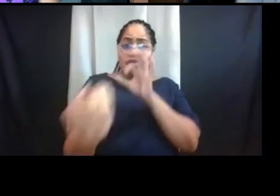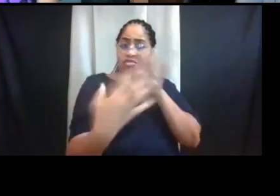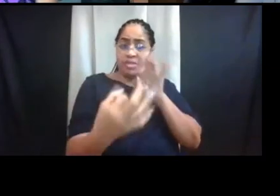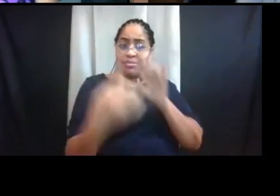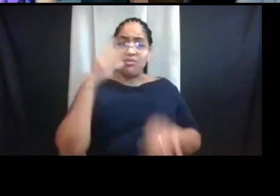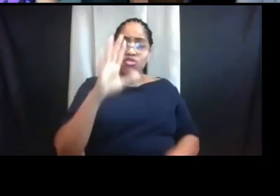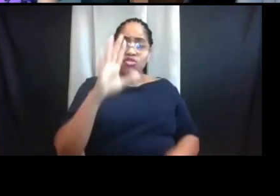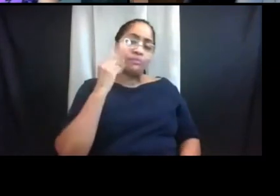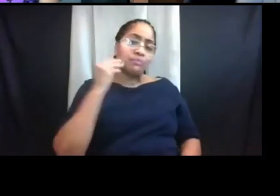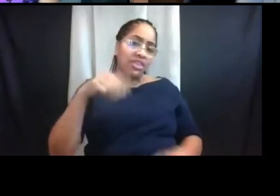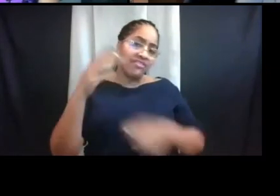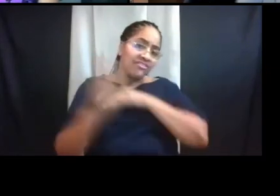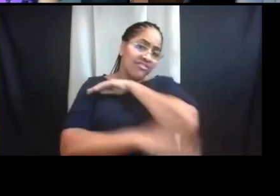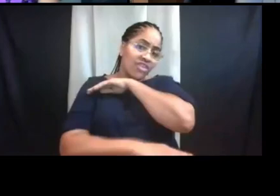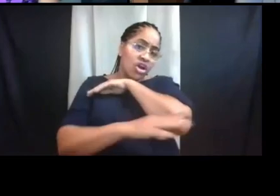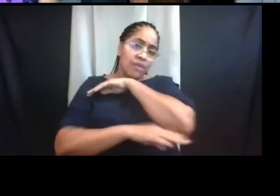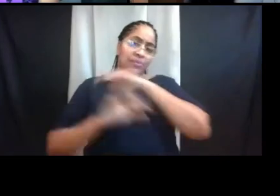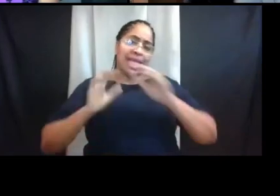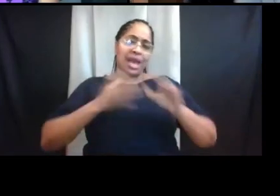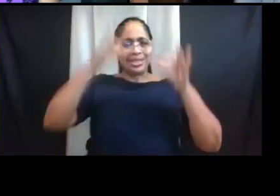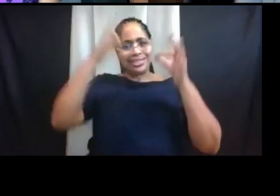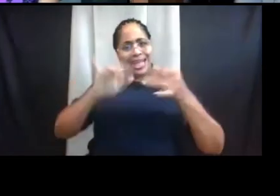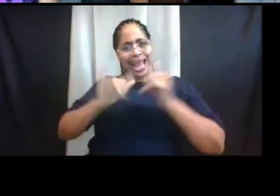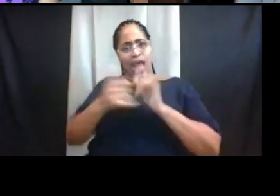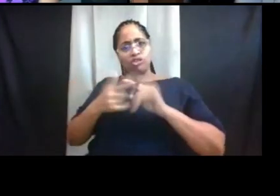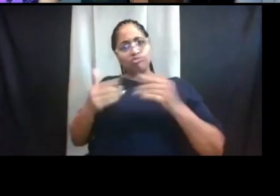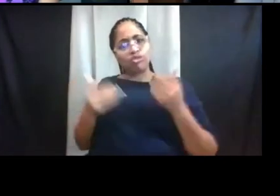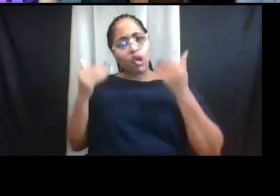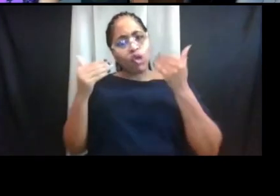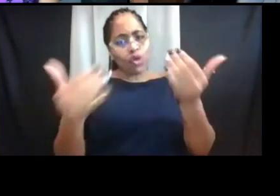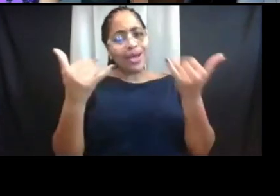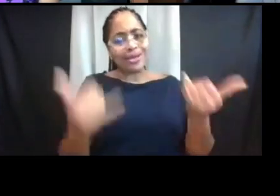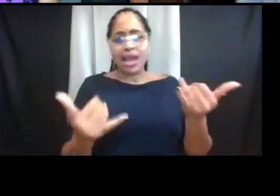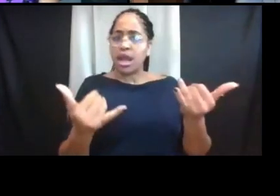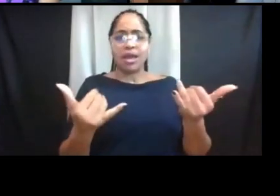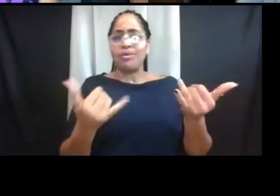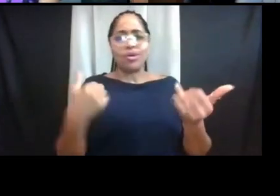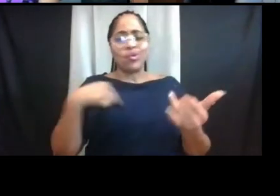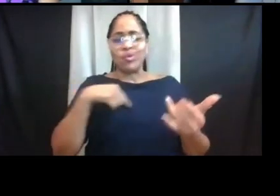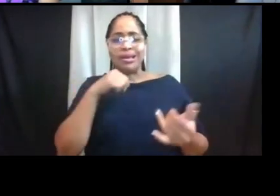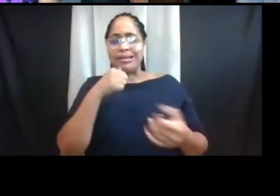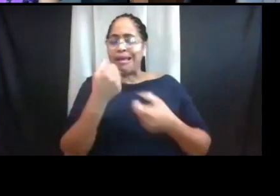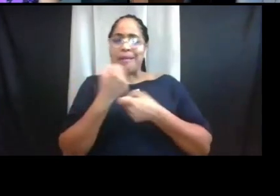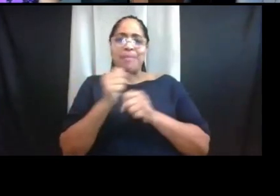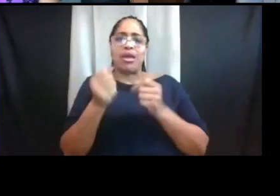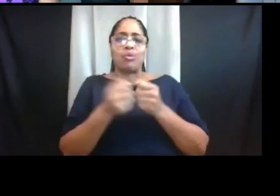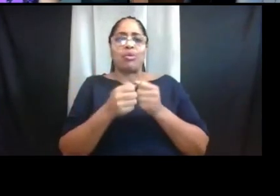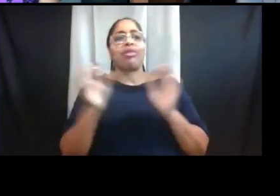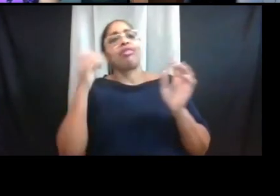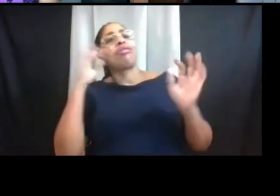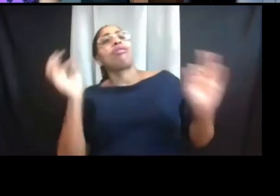Our decisions on how to move forward definitely weren't made lightly. The pandemic has made it challenging